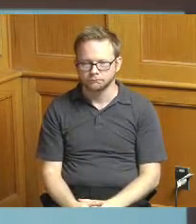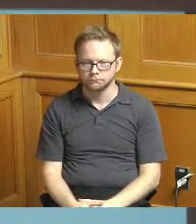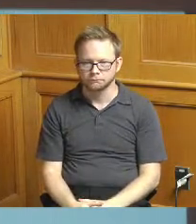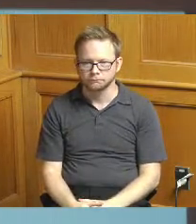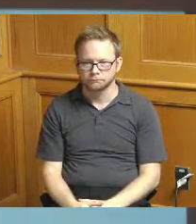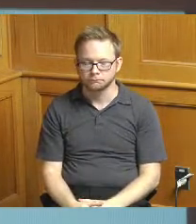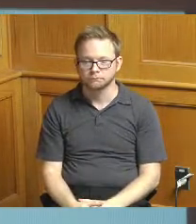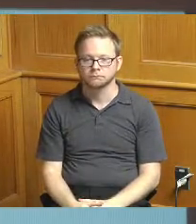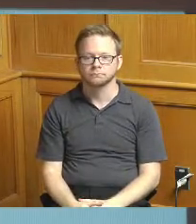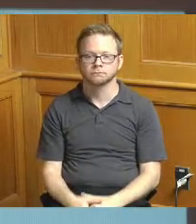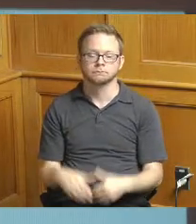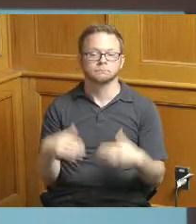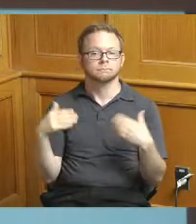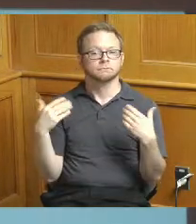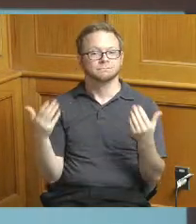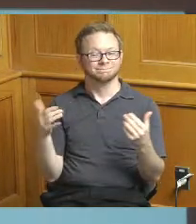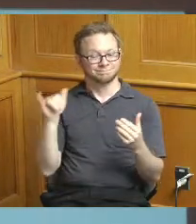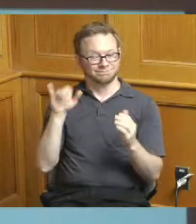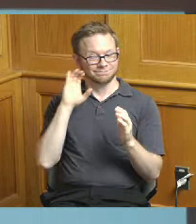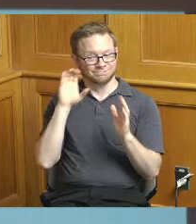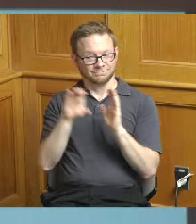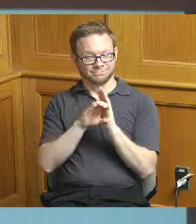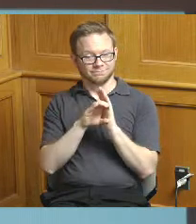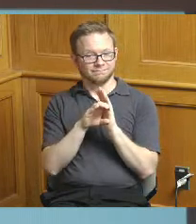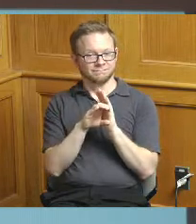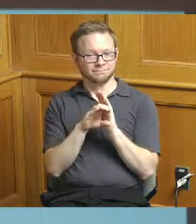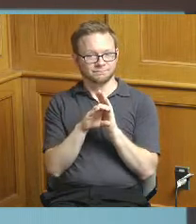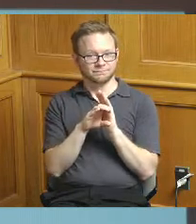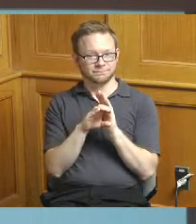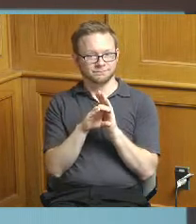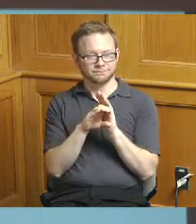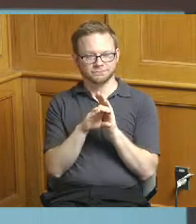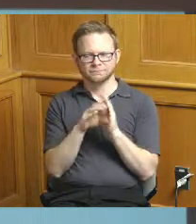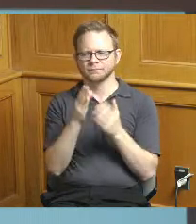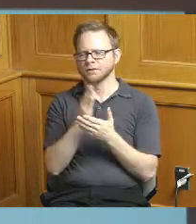so this figure here this is some of the you know the the tools that we have now with the